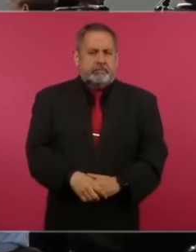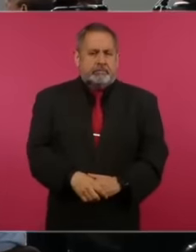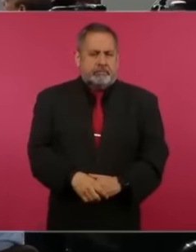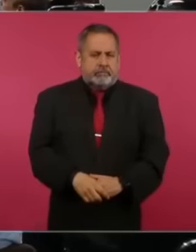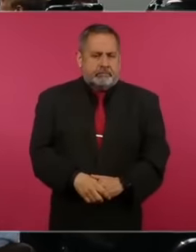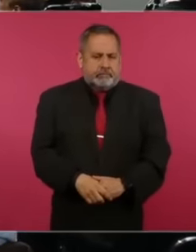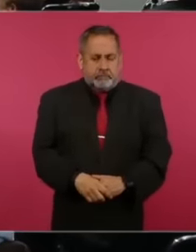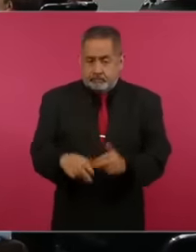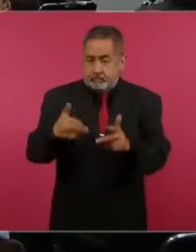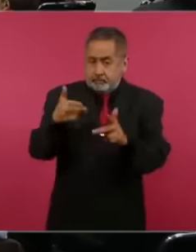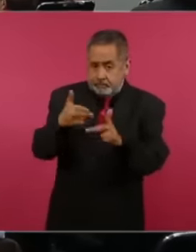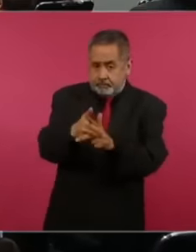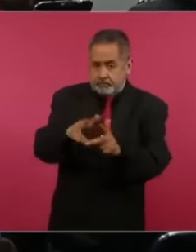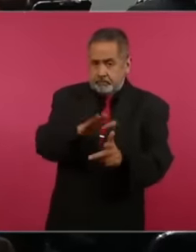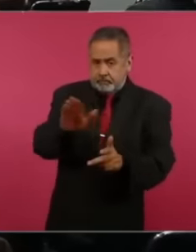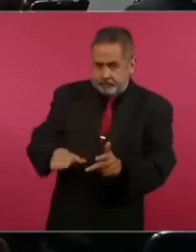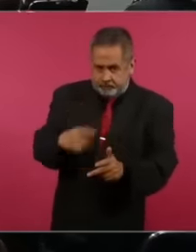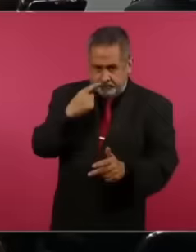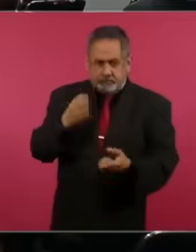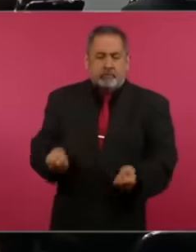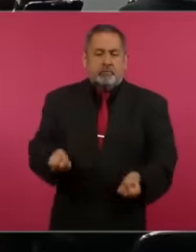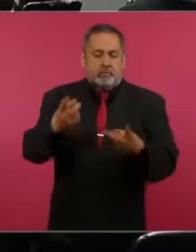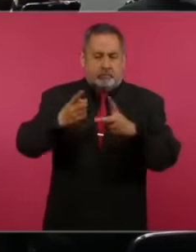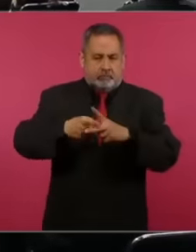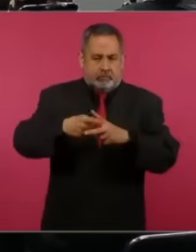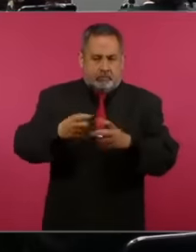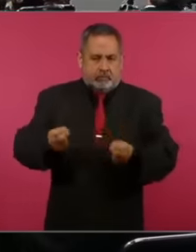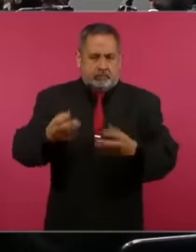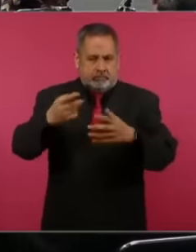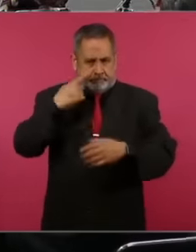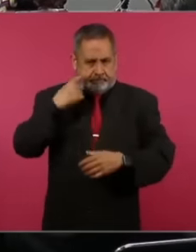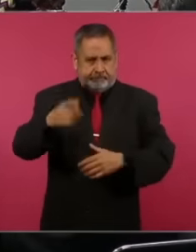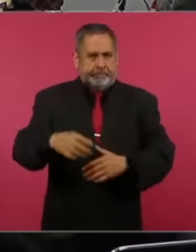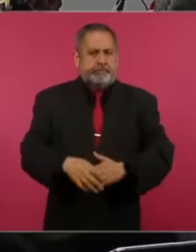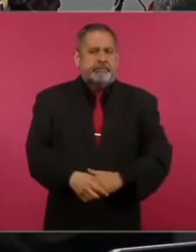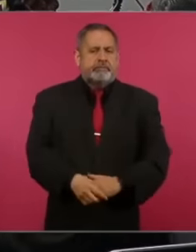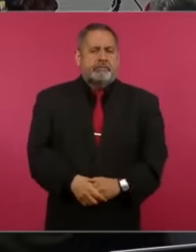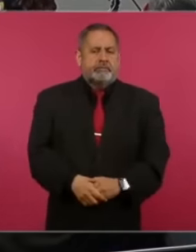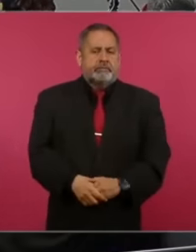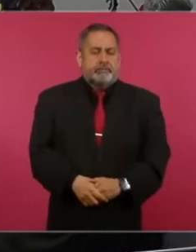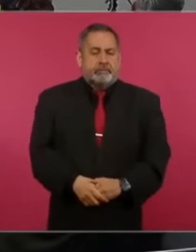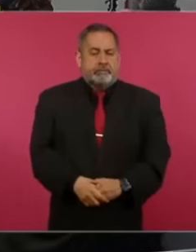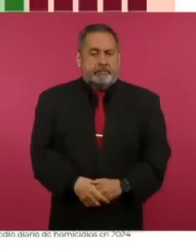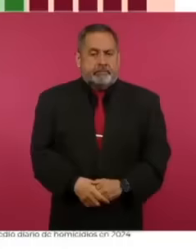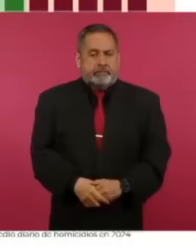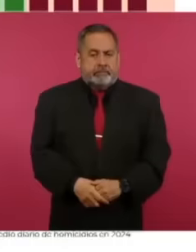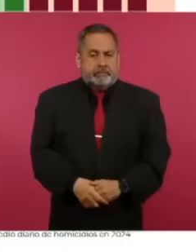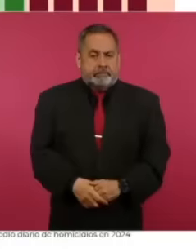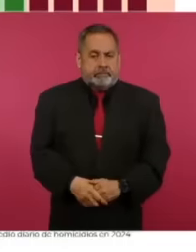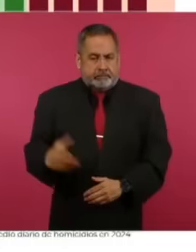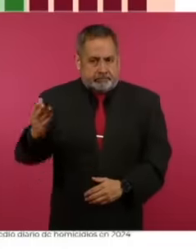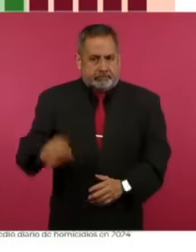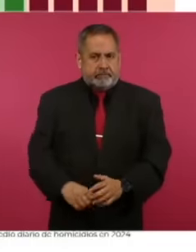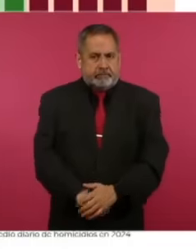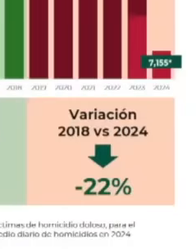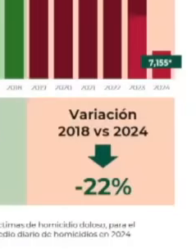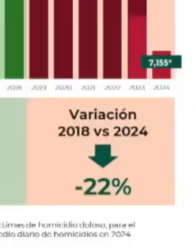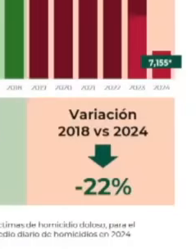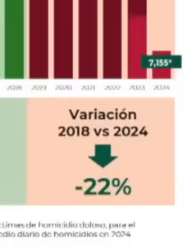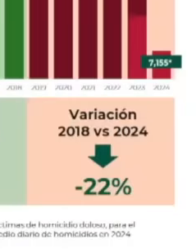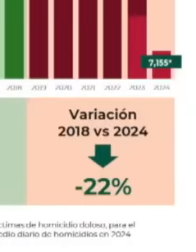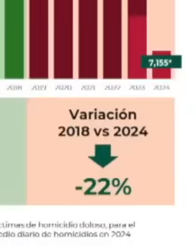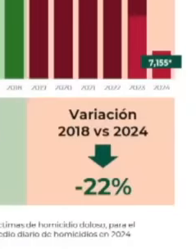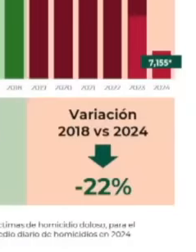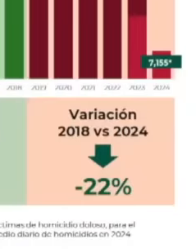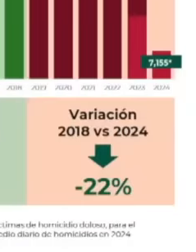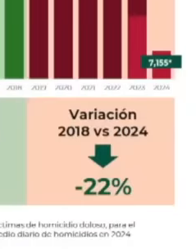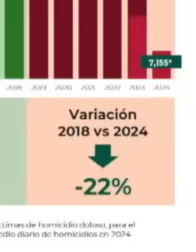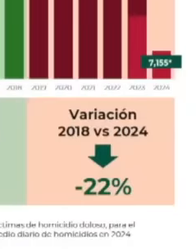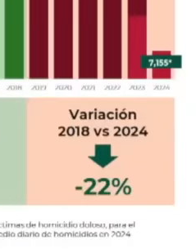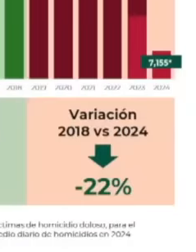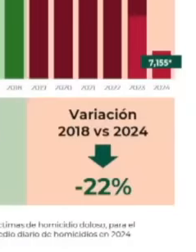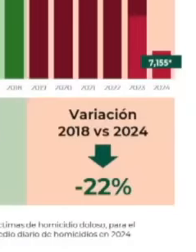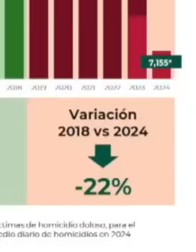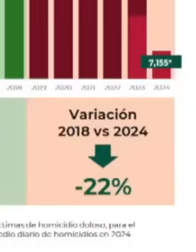homicide here with the unspeakable